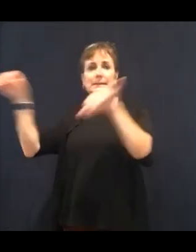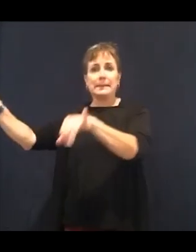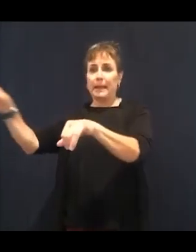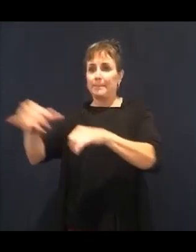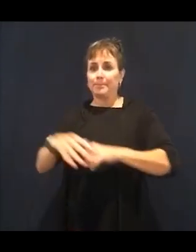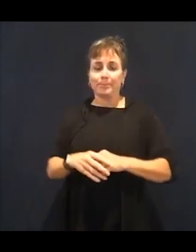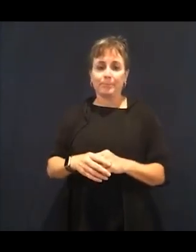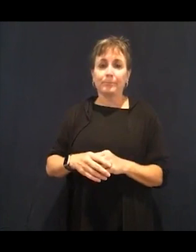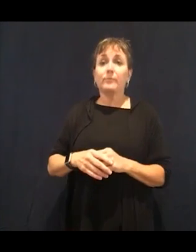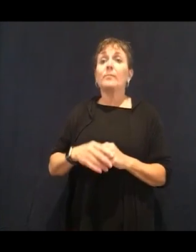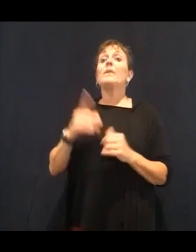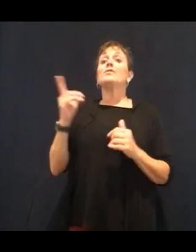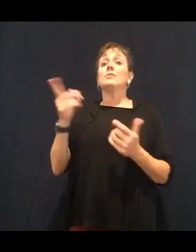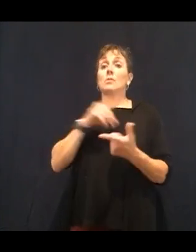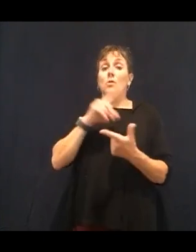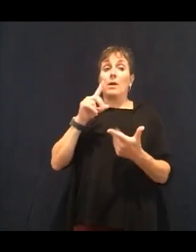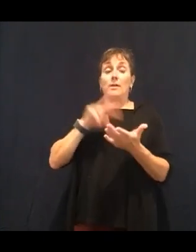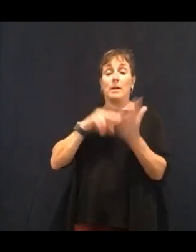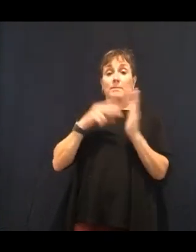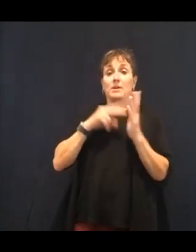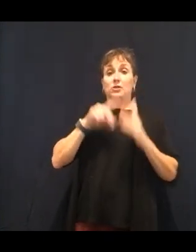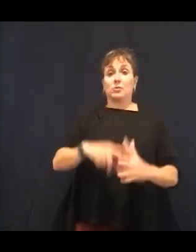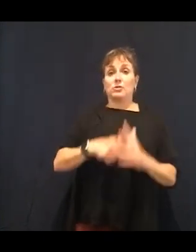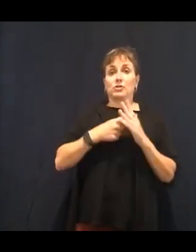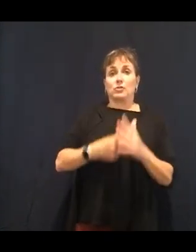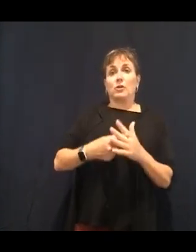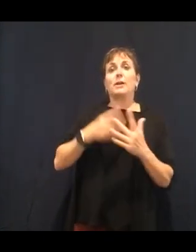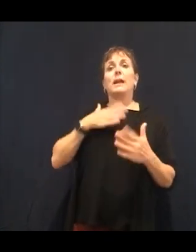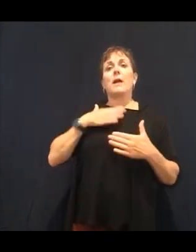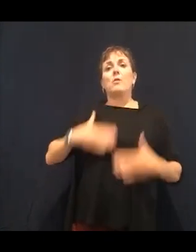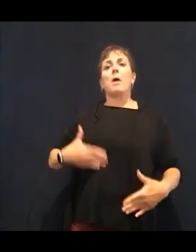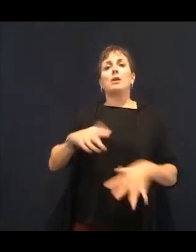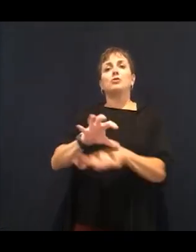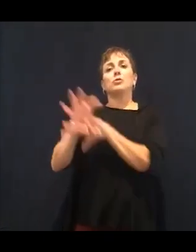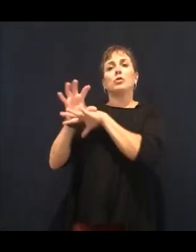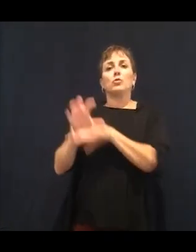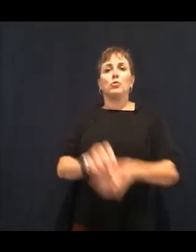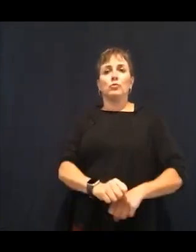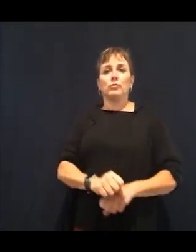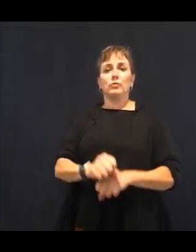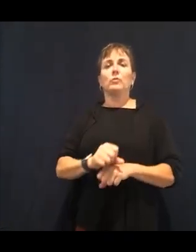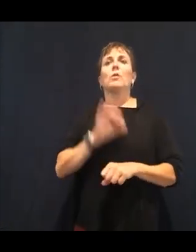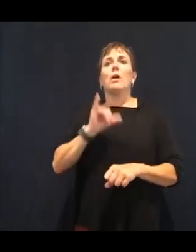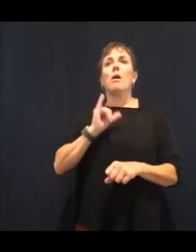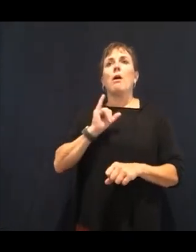insulin. And then we become over a period of time, insulin resistance.